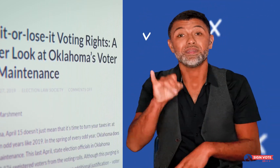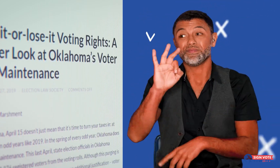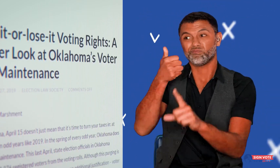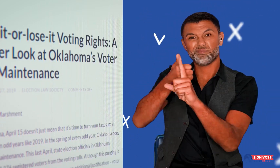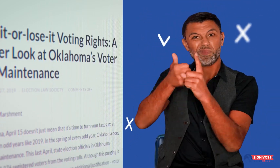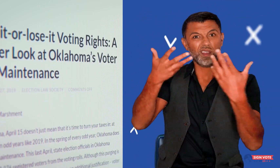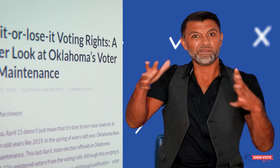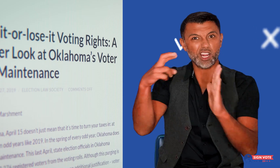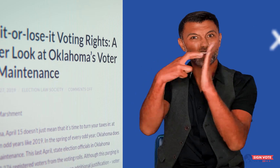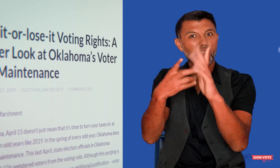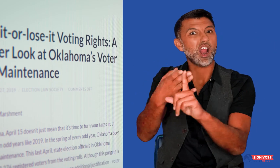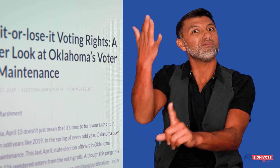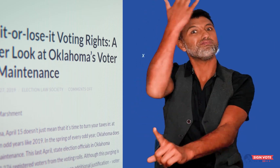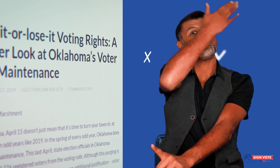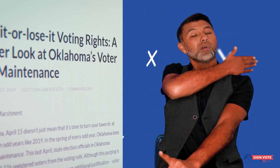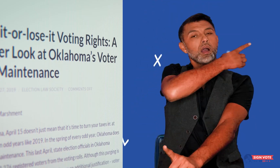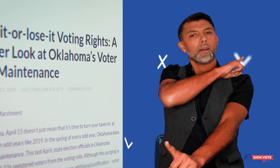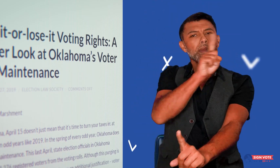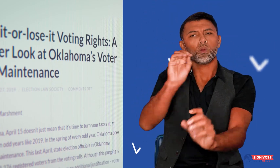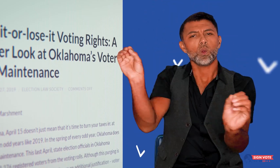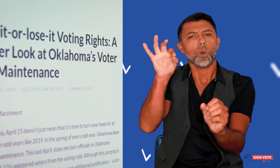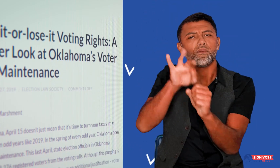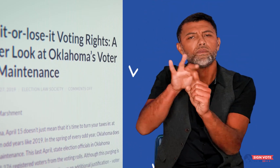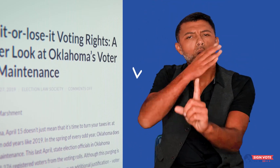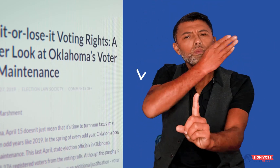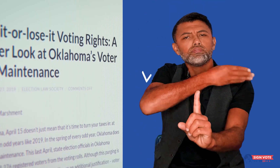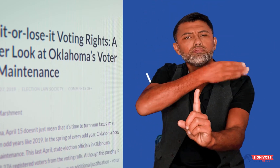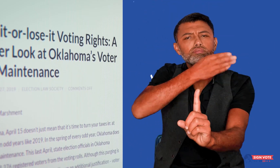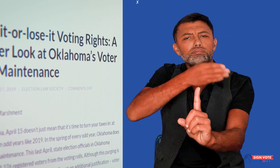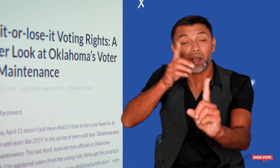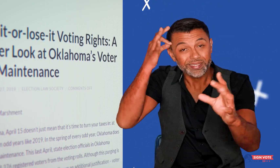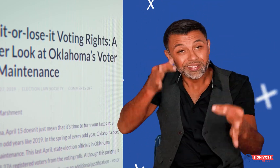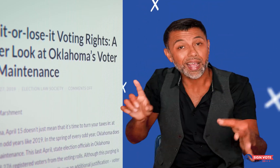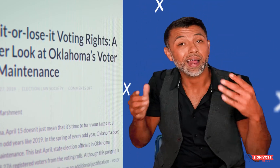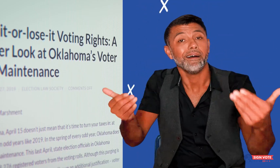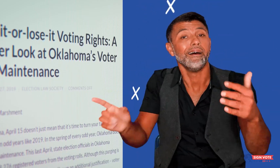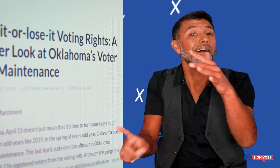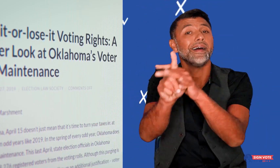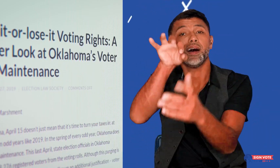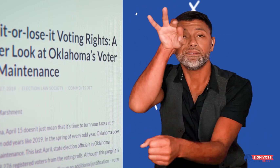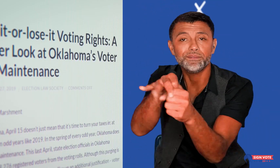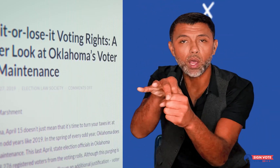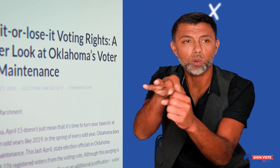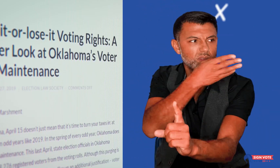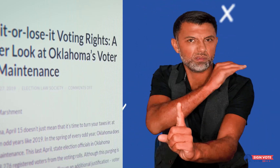in cases where a voter doesn't vote in the past few elections,